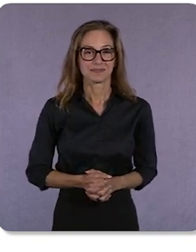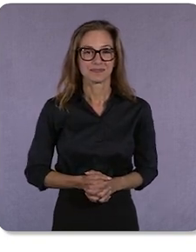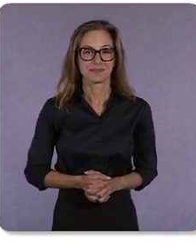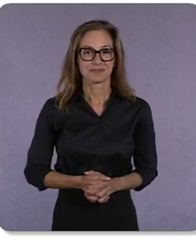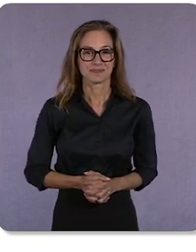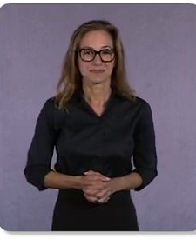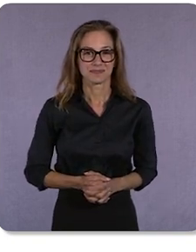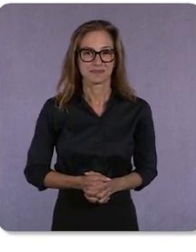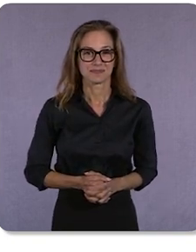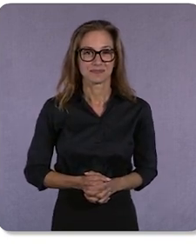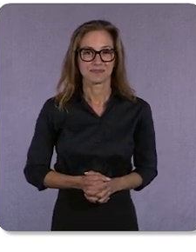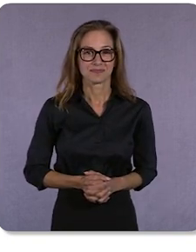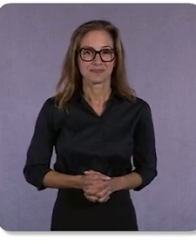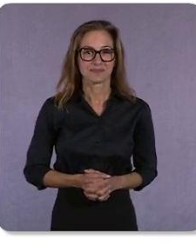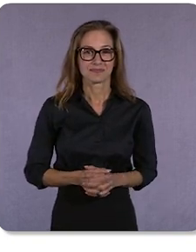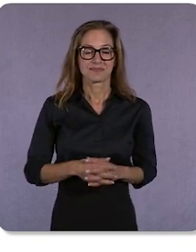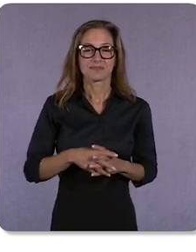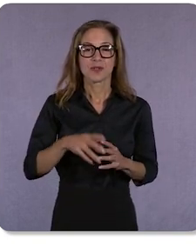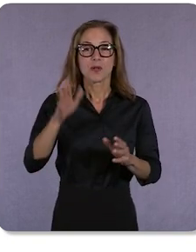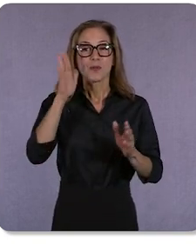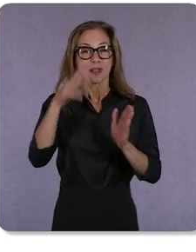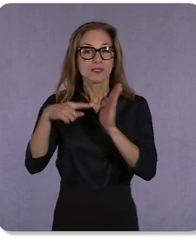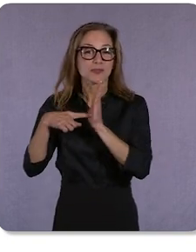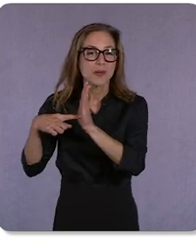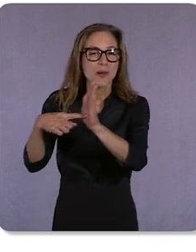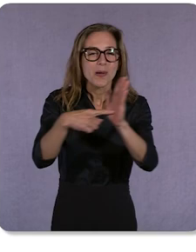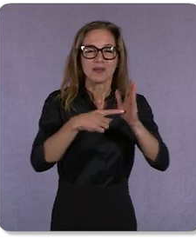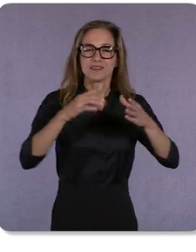The lobbies here are going to showcase customer stories – they’re not quite ready yet,